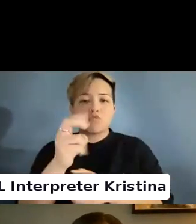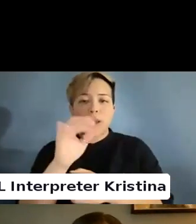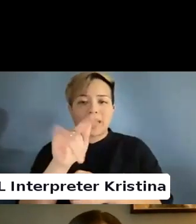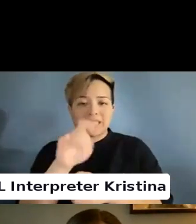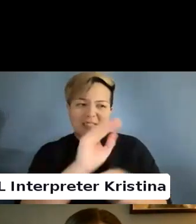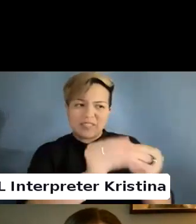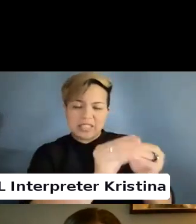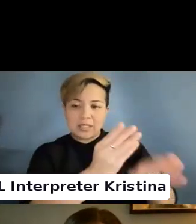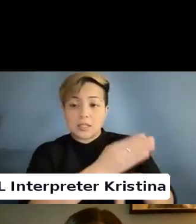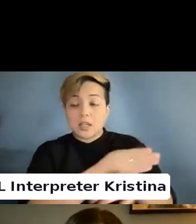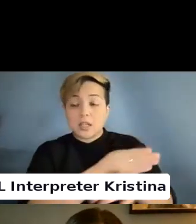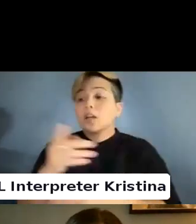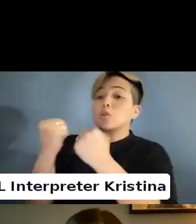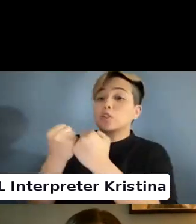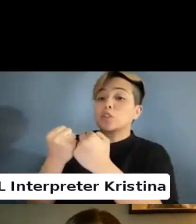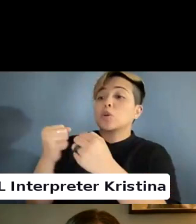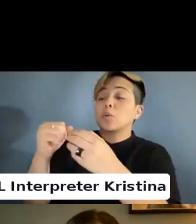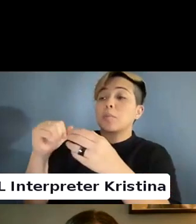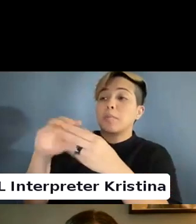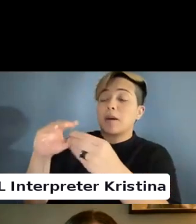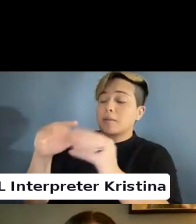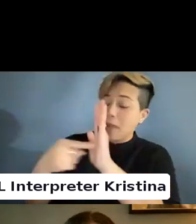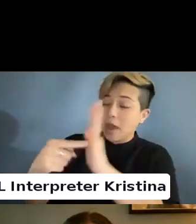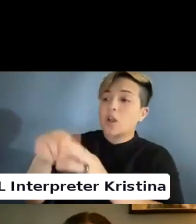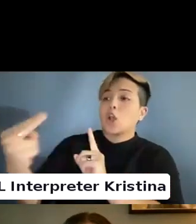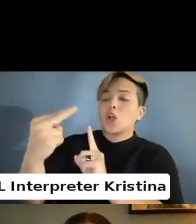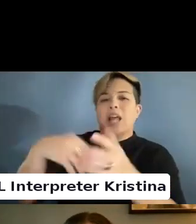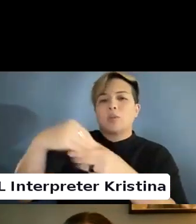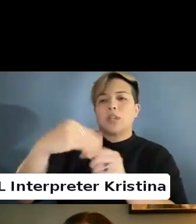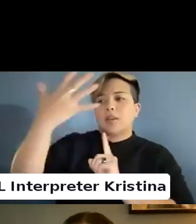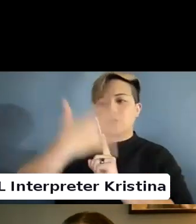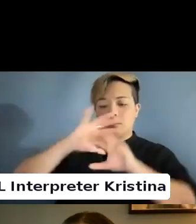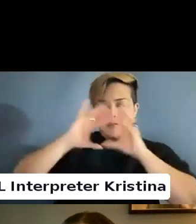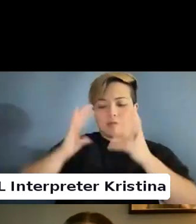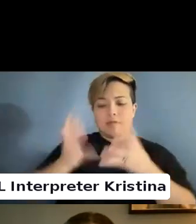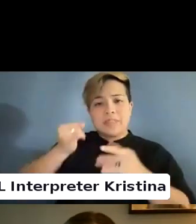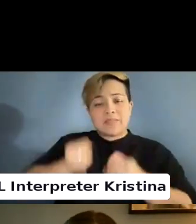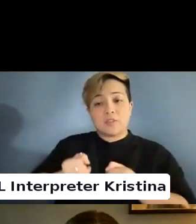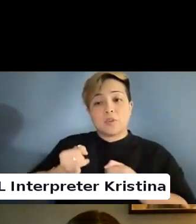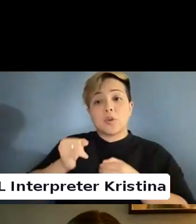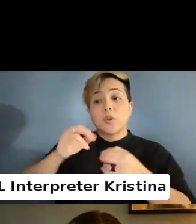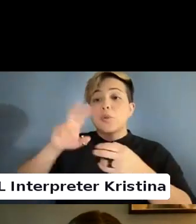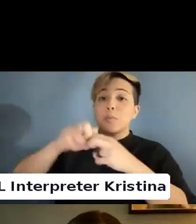model disability looks external to the individual and says the problem of our oppressive systems.